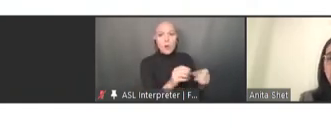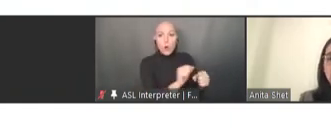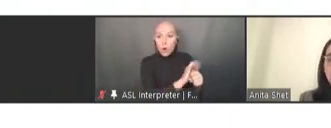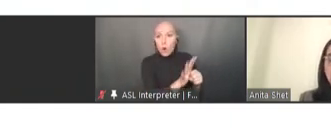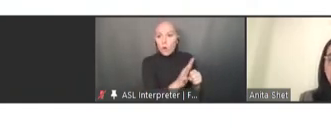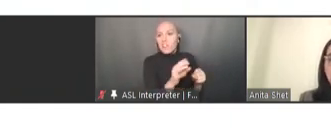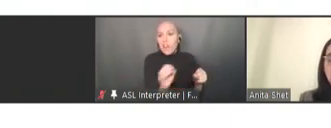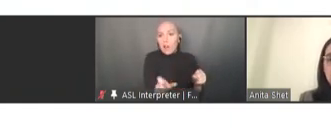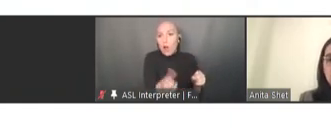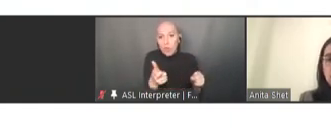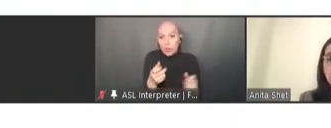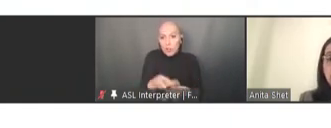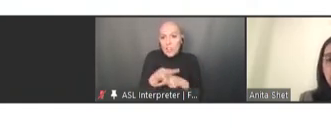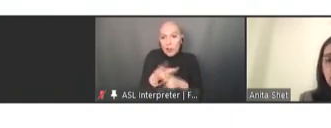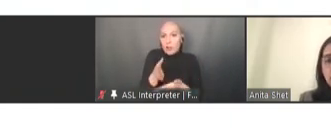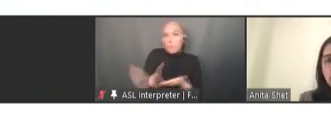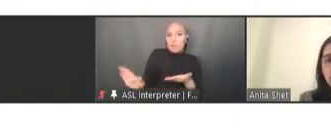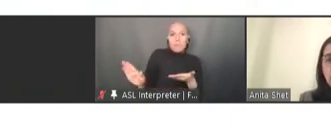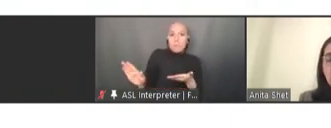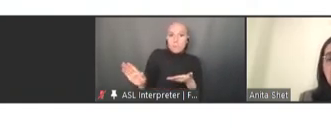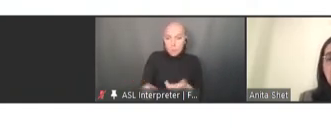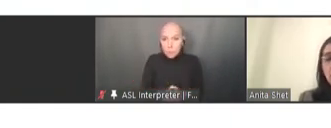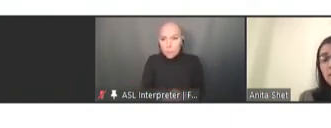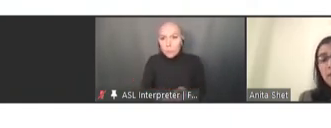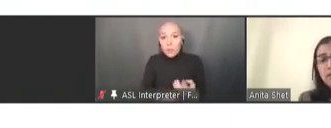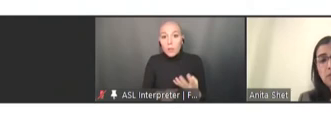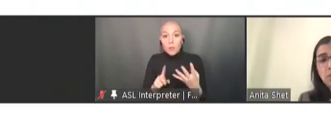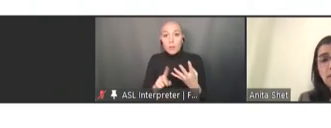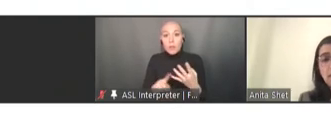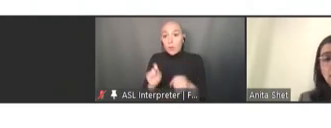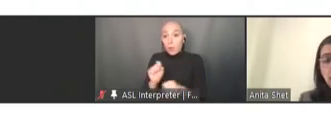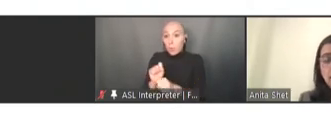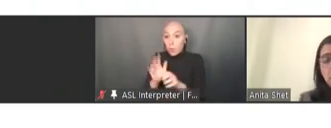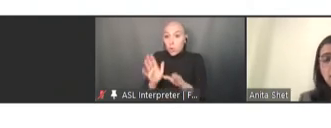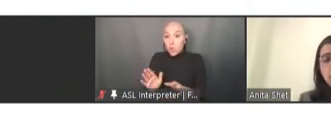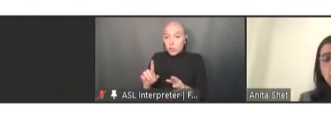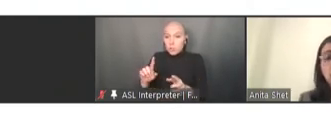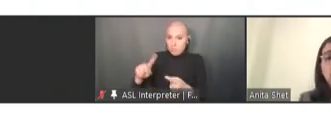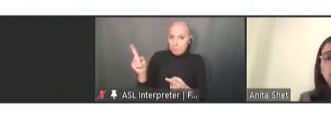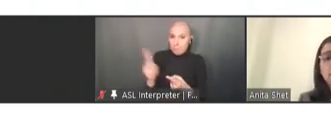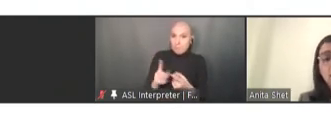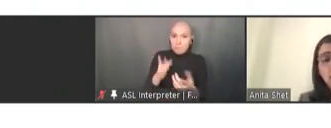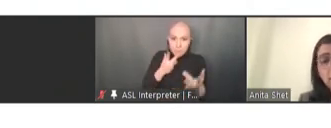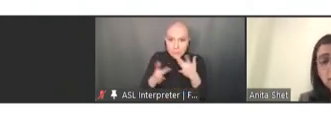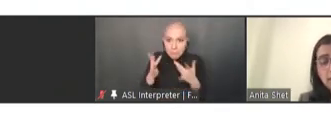drastic across many countries, either because the health workers were falling sick themselves,